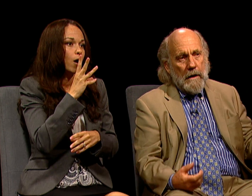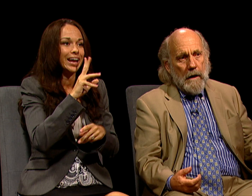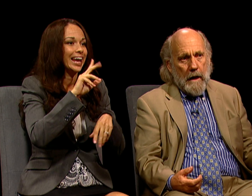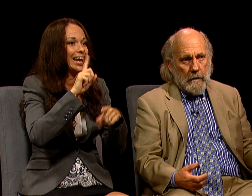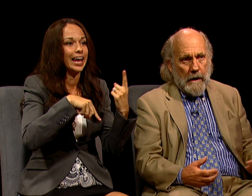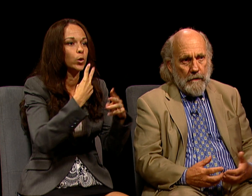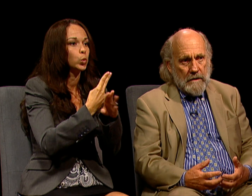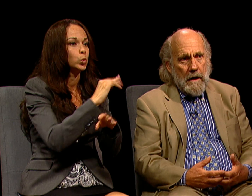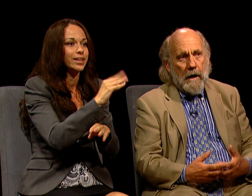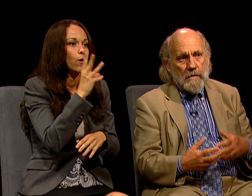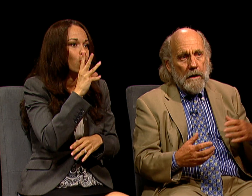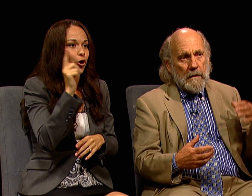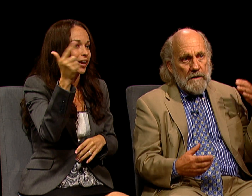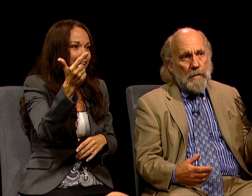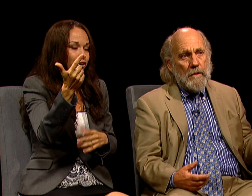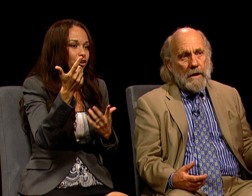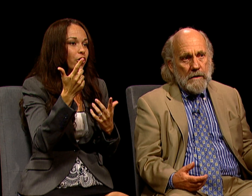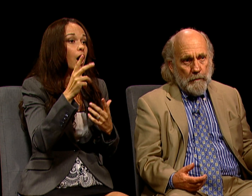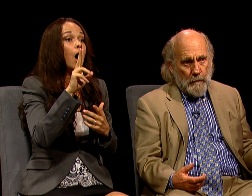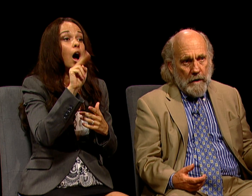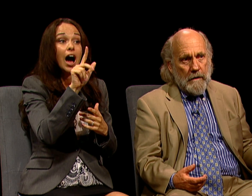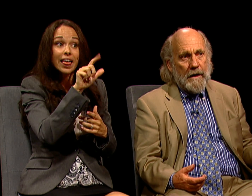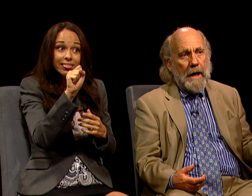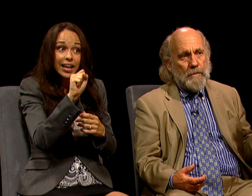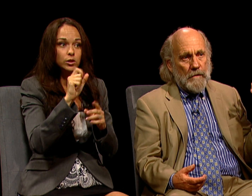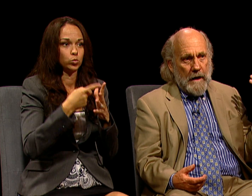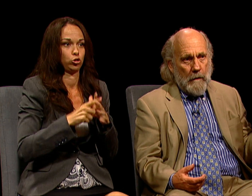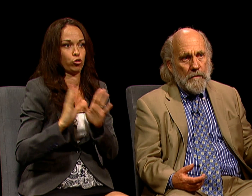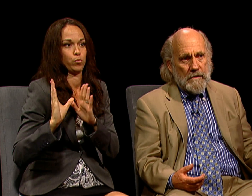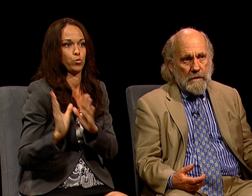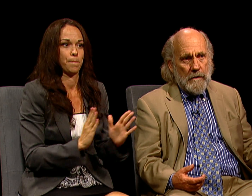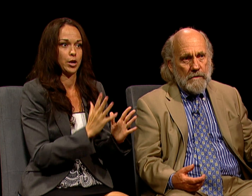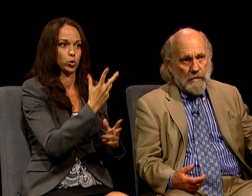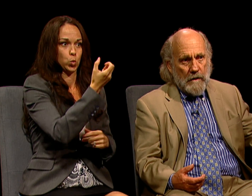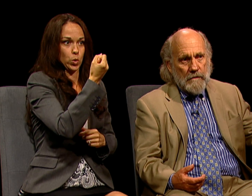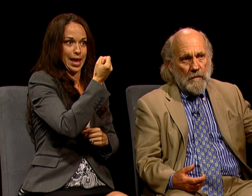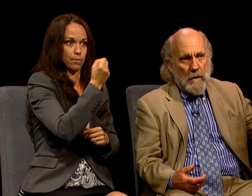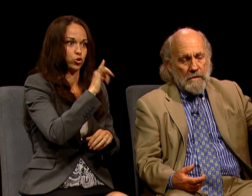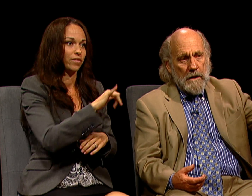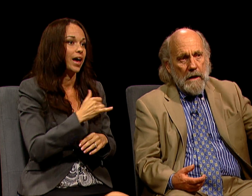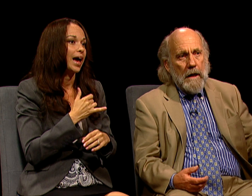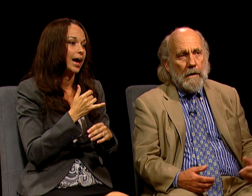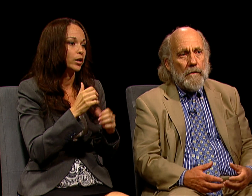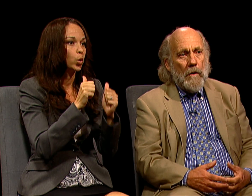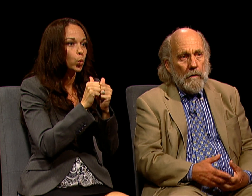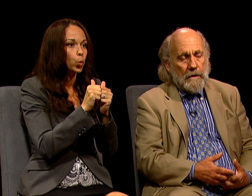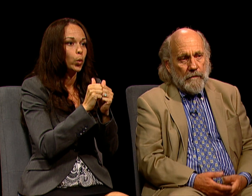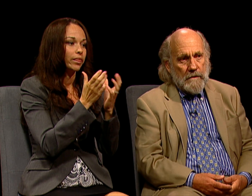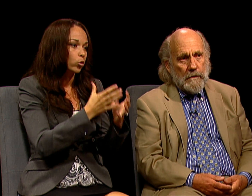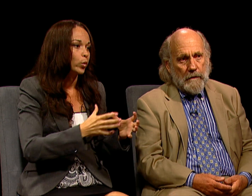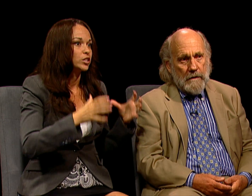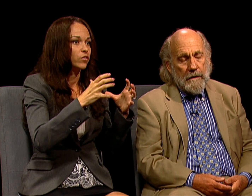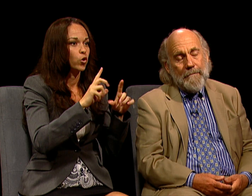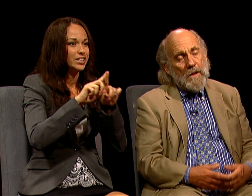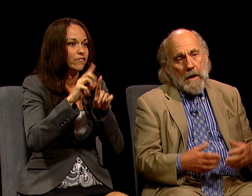AT LATER TIMES UNLESS WE BEGIN TO PREPARE TO CAPTURE THAT WITH A SERIES OF RESERVOIRS AND OTHER HOLDING FACILITIES.